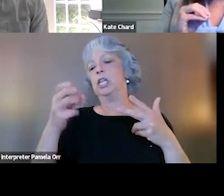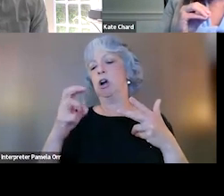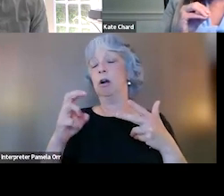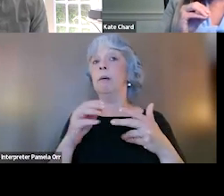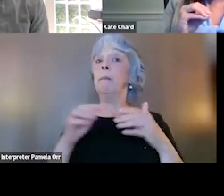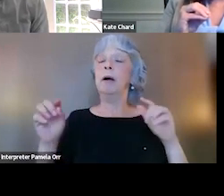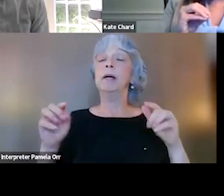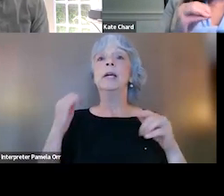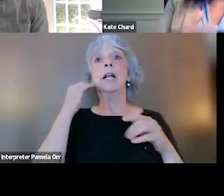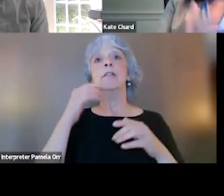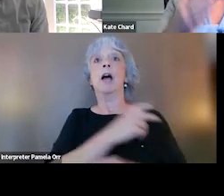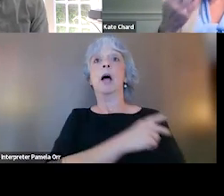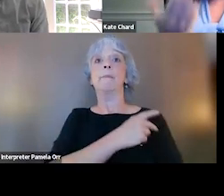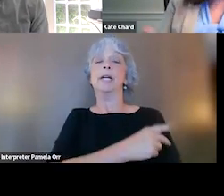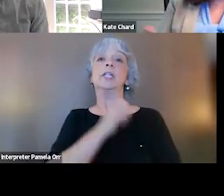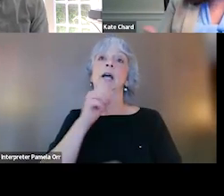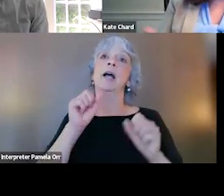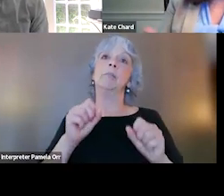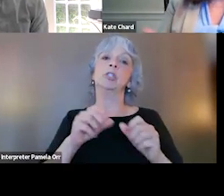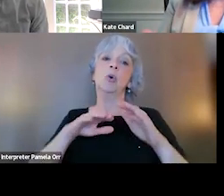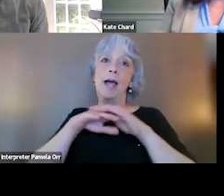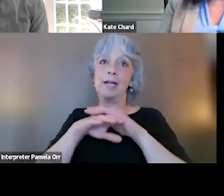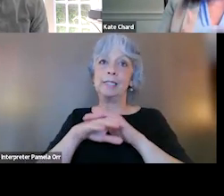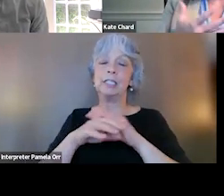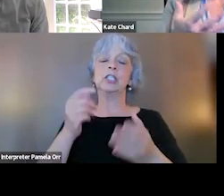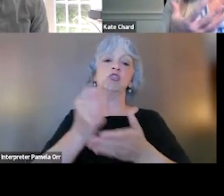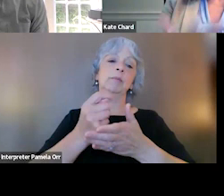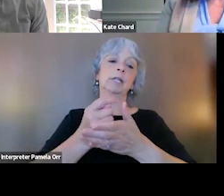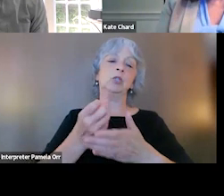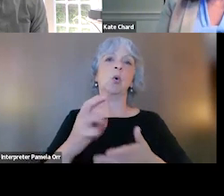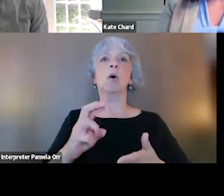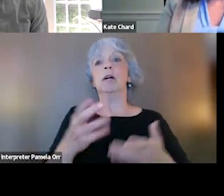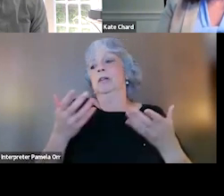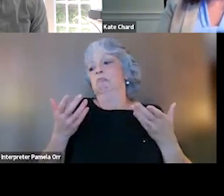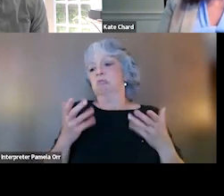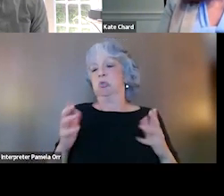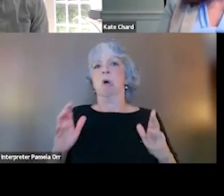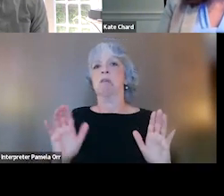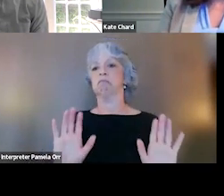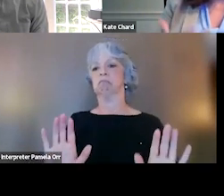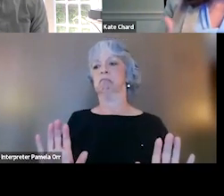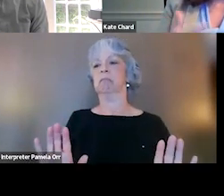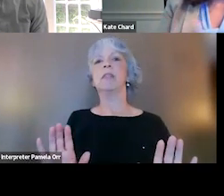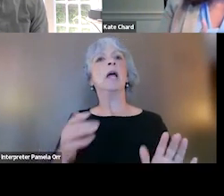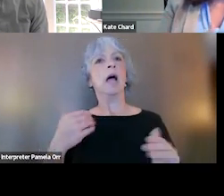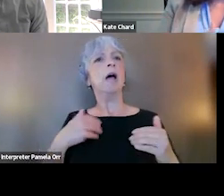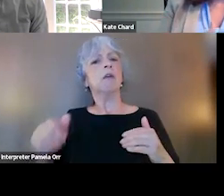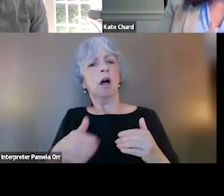if a patient is not able to access these treatments or doesn't want those treatments, we do have other trauma-focused therapies